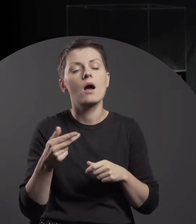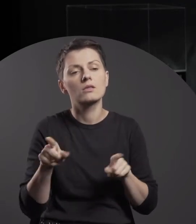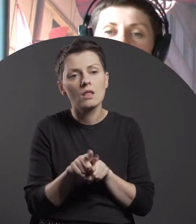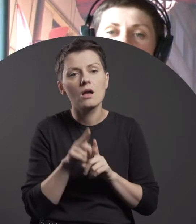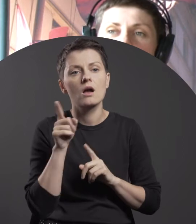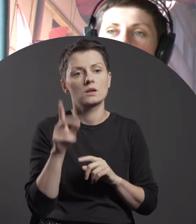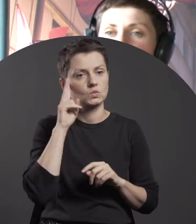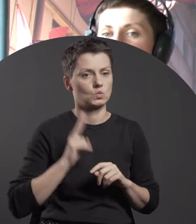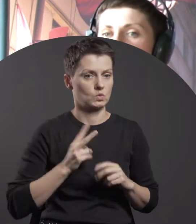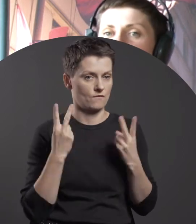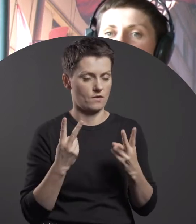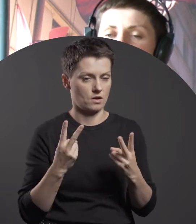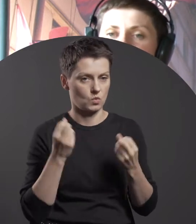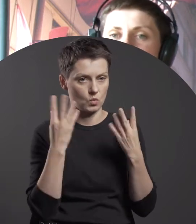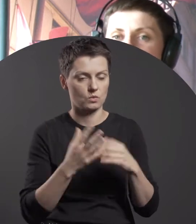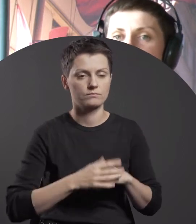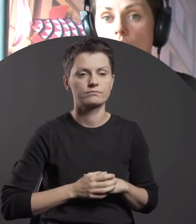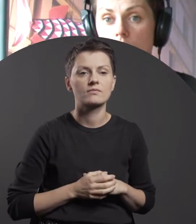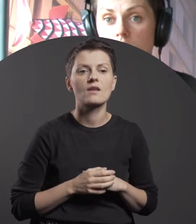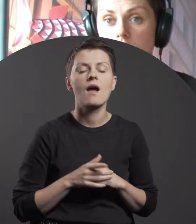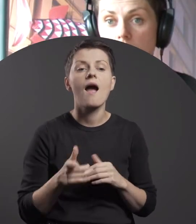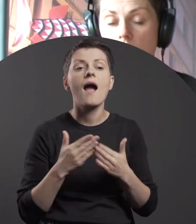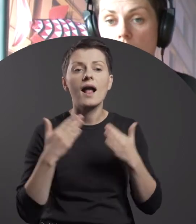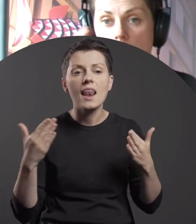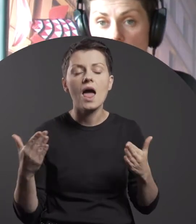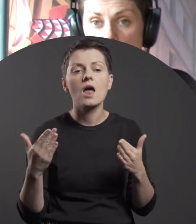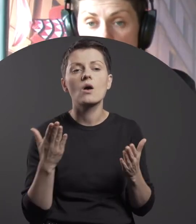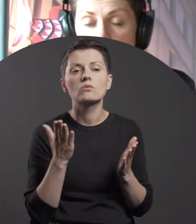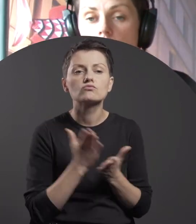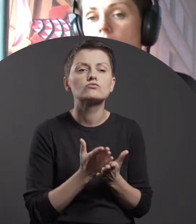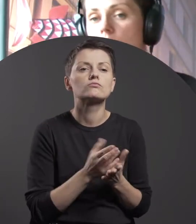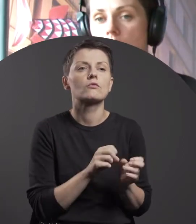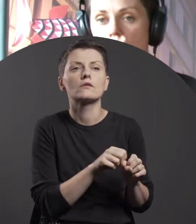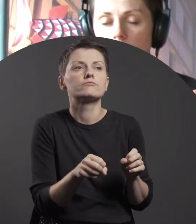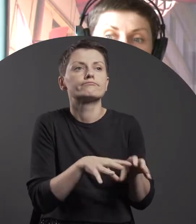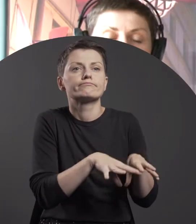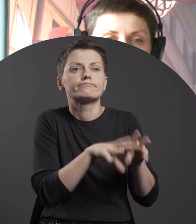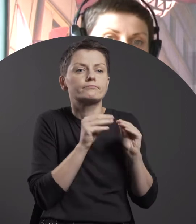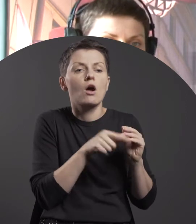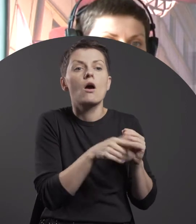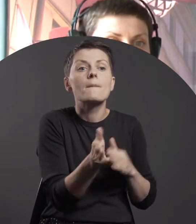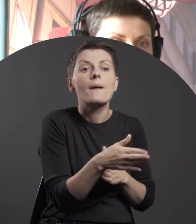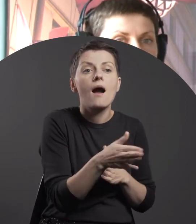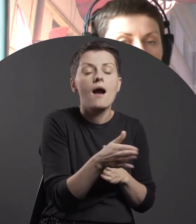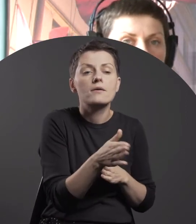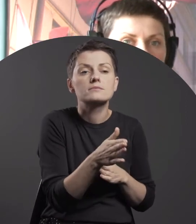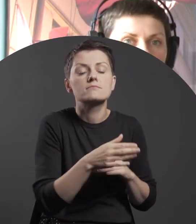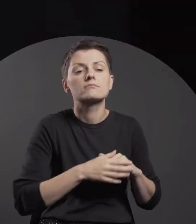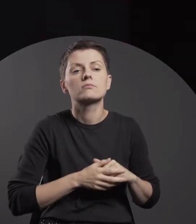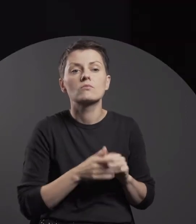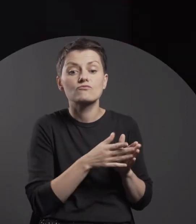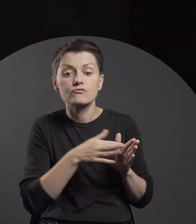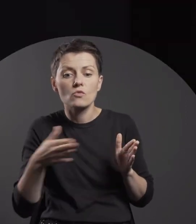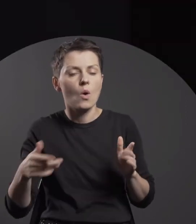Since March, the Labirynt Gallery has been facing the pandemic, the lockdown,